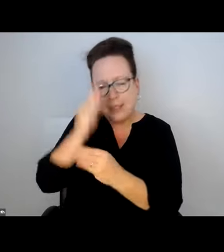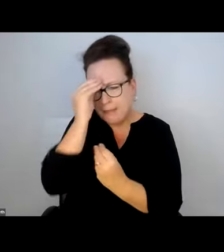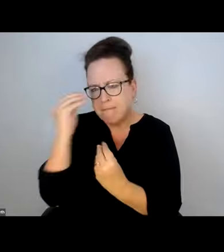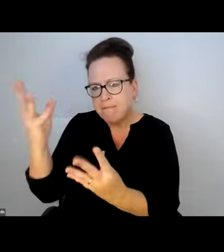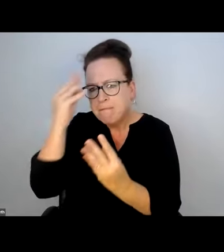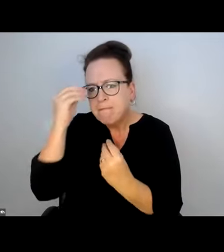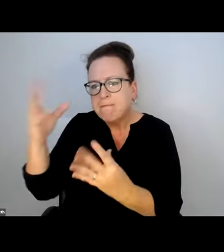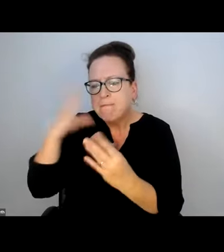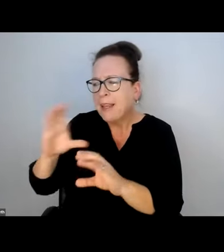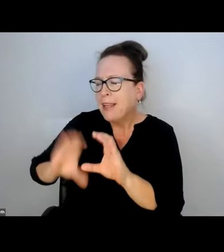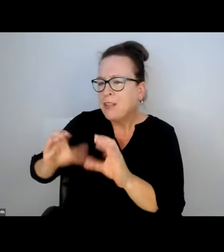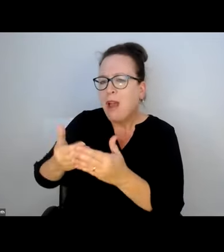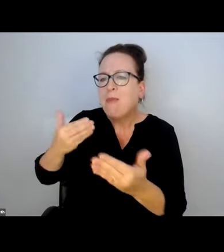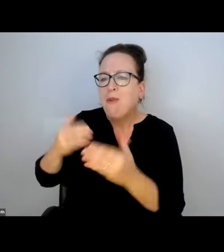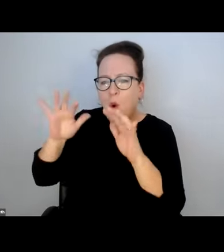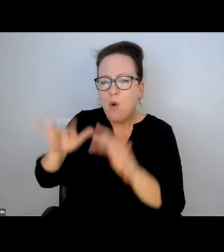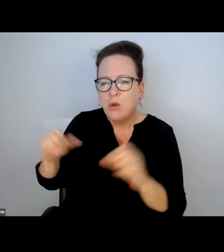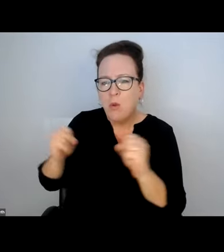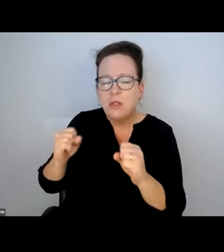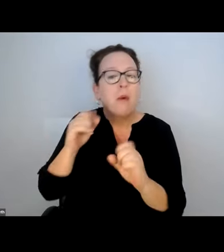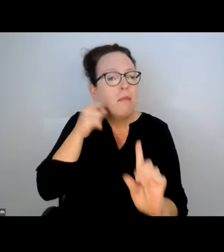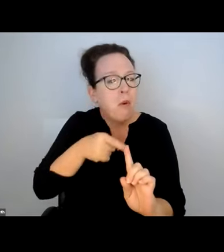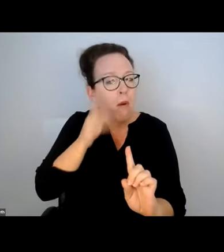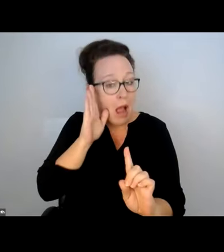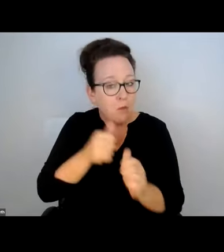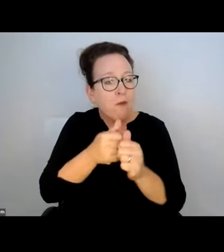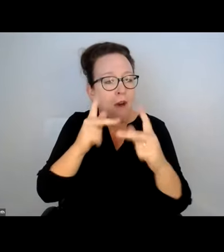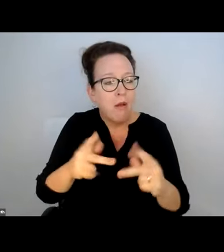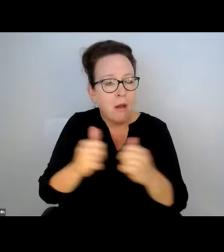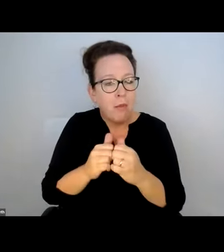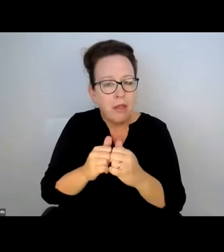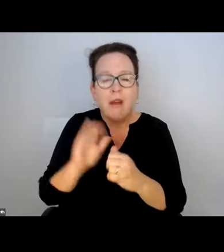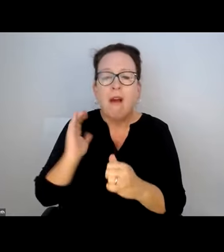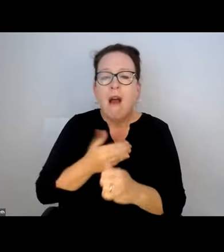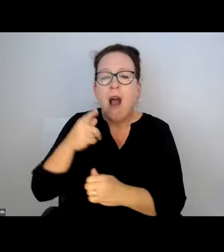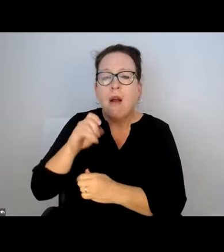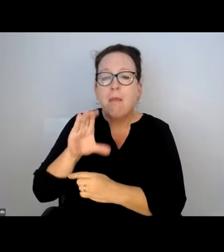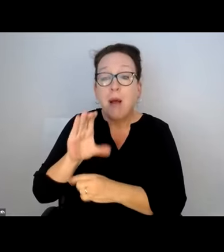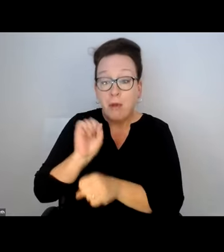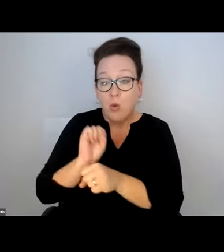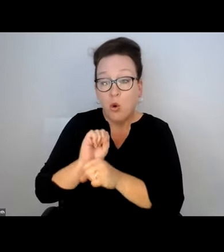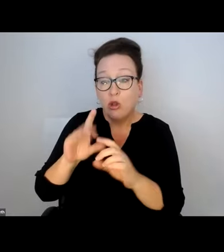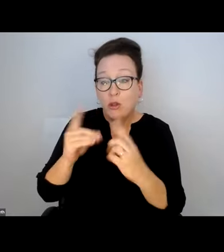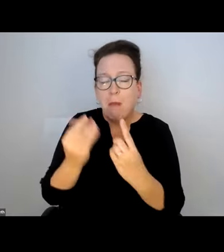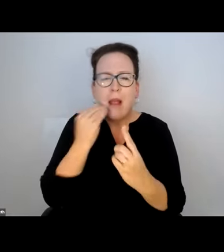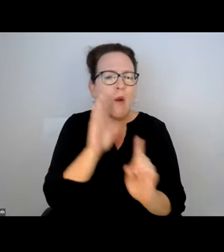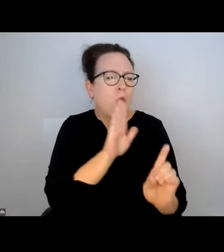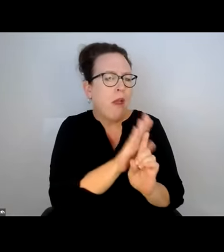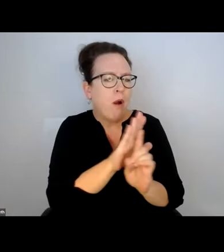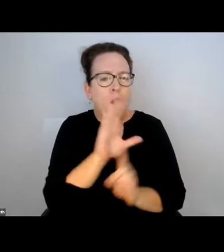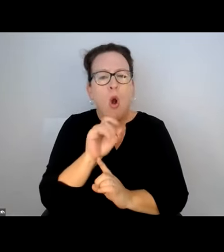DO SOME PROACTIVE OUTREACH SPECIFICALLY TO THE ABUTTERS TO CHAT WITH THEM BEFORE THE WINTER. I'LL FOLLOW UP WITH THE PUBLIC